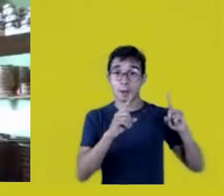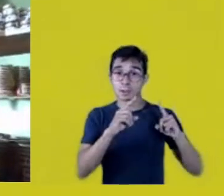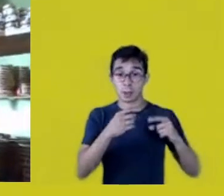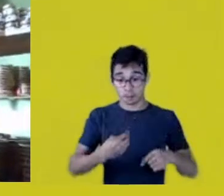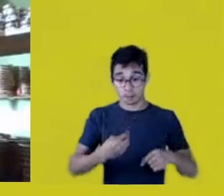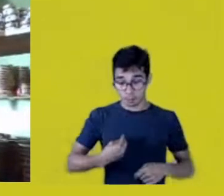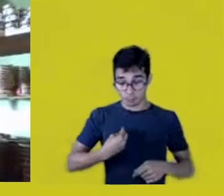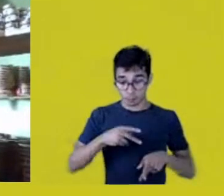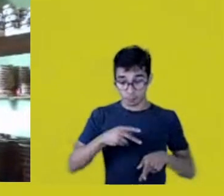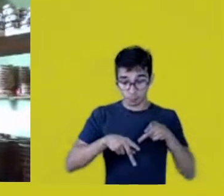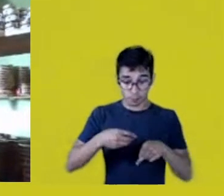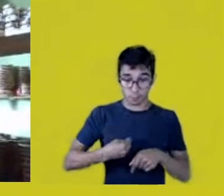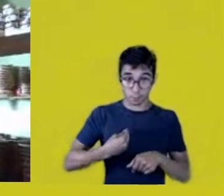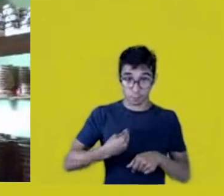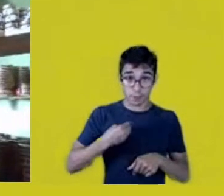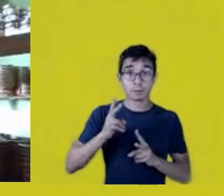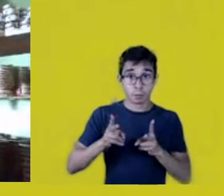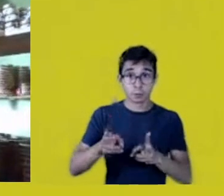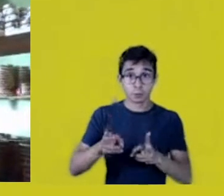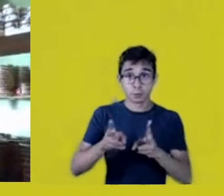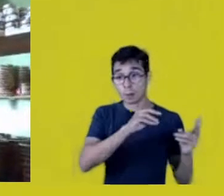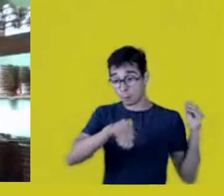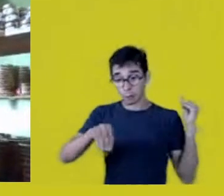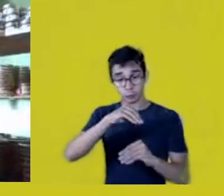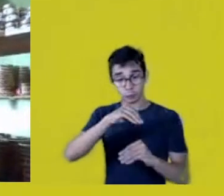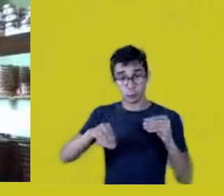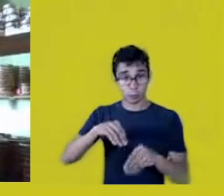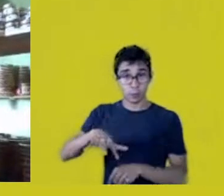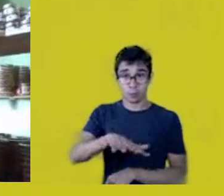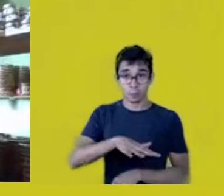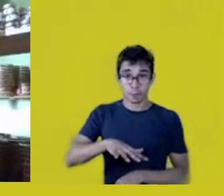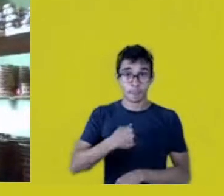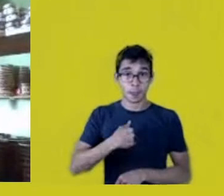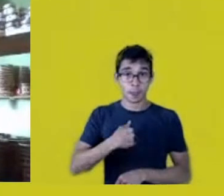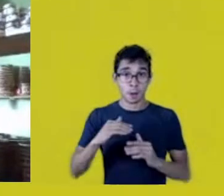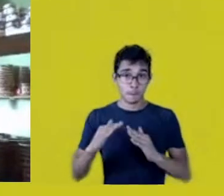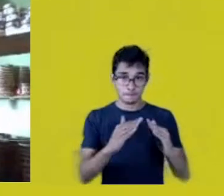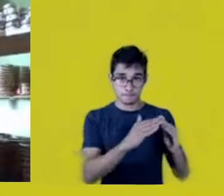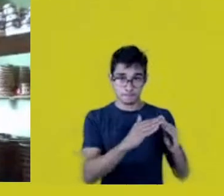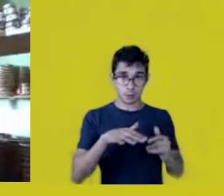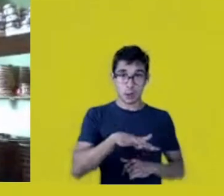I live in a community which is called a river-dweller community,